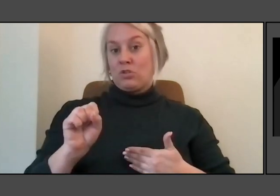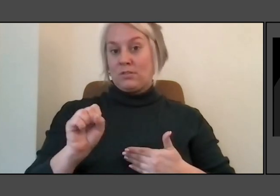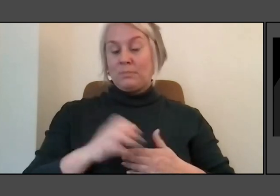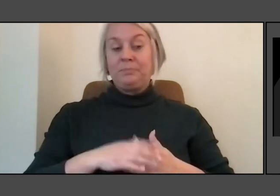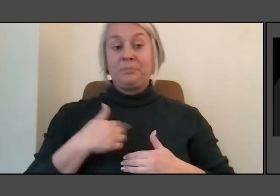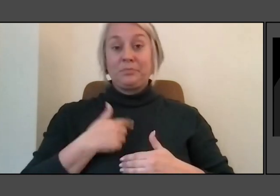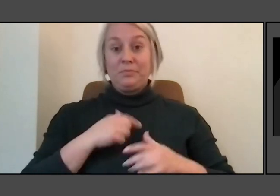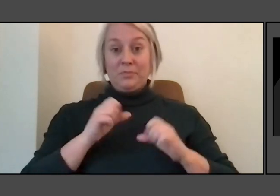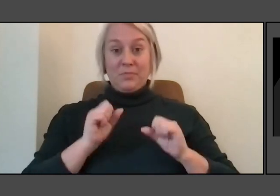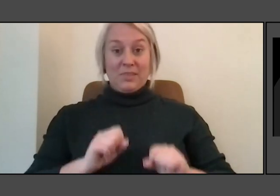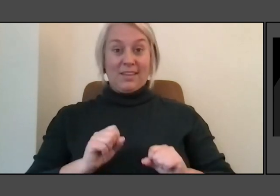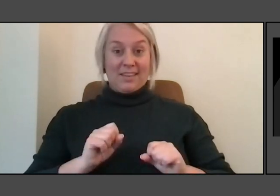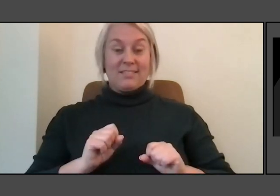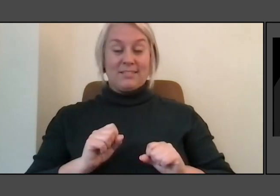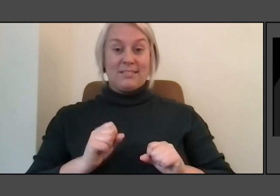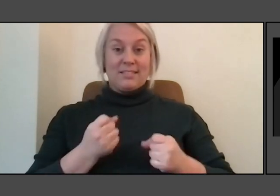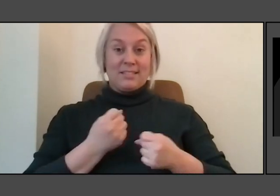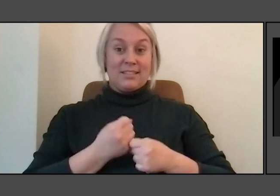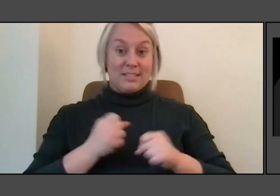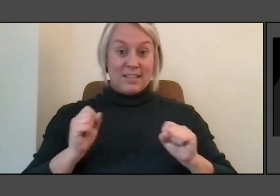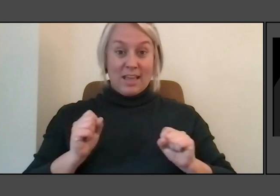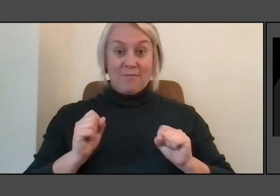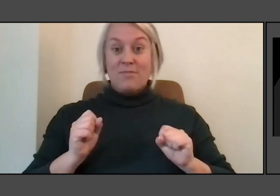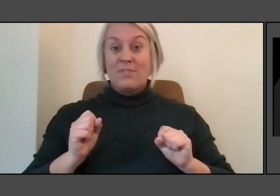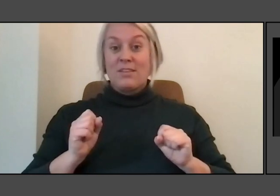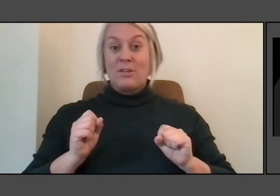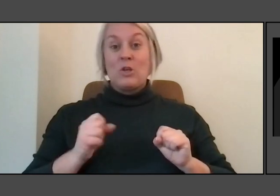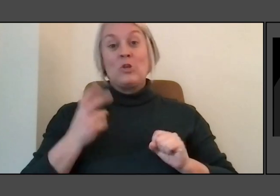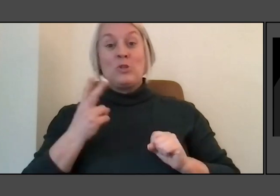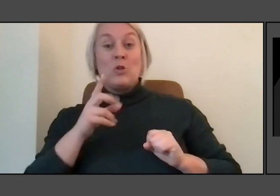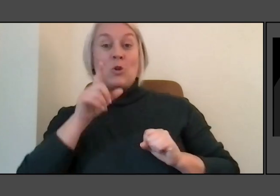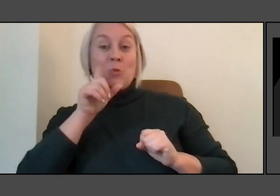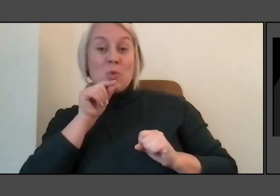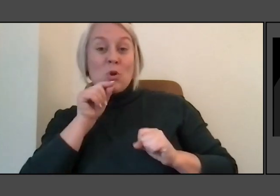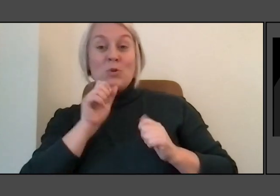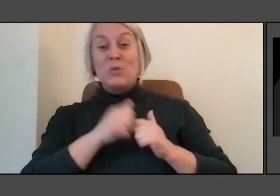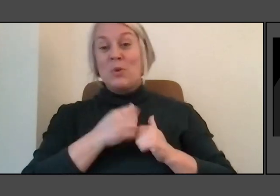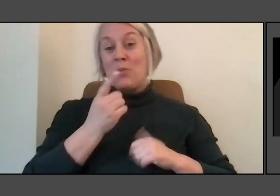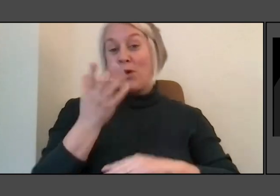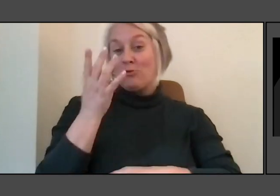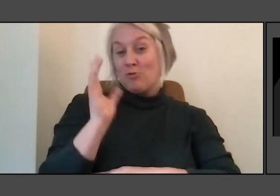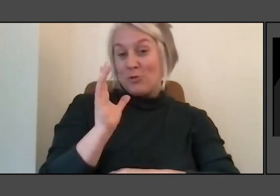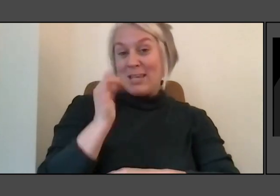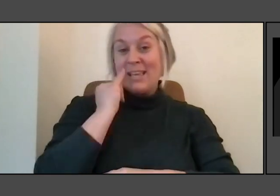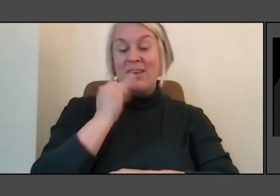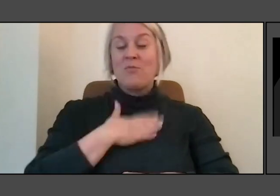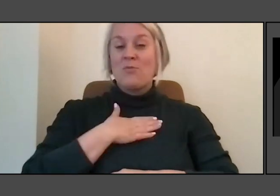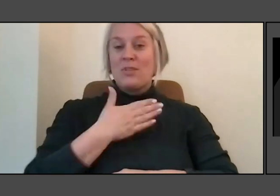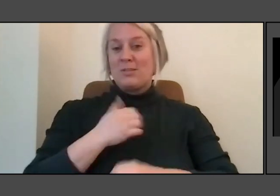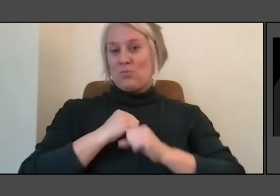if we protect a habitat or restore a habitat. And just to take a step back with missing,